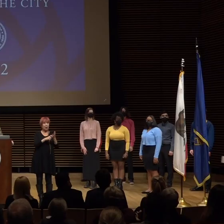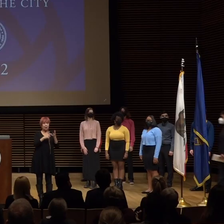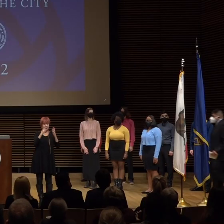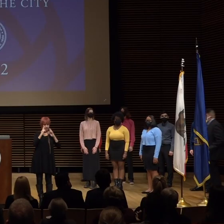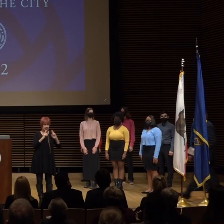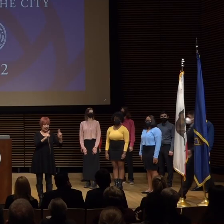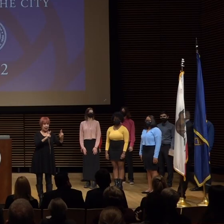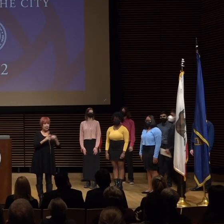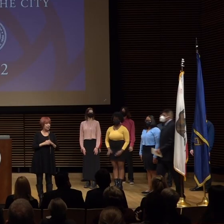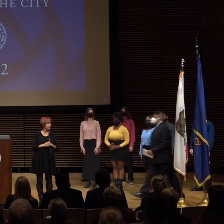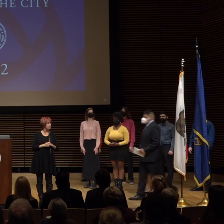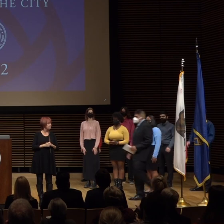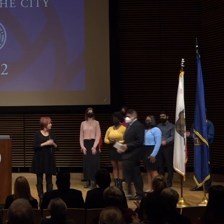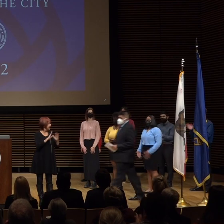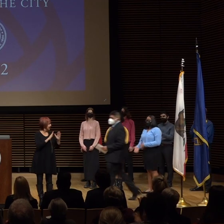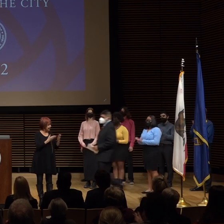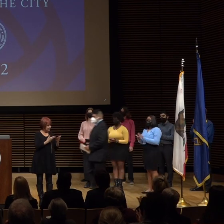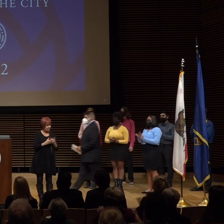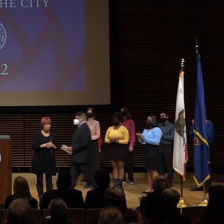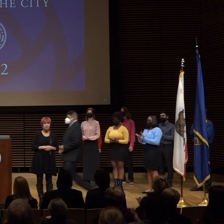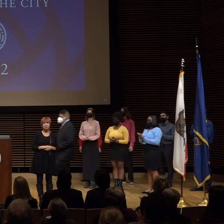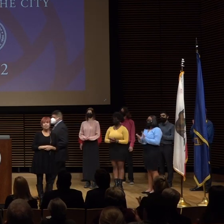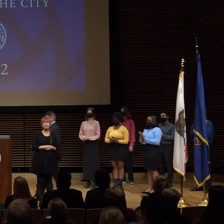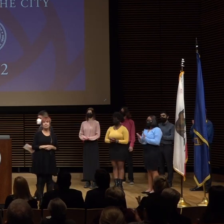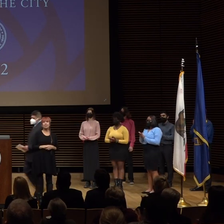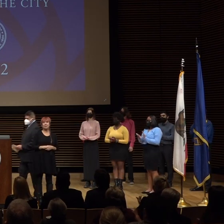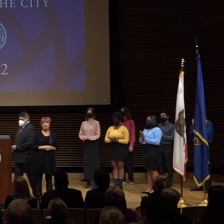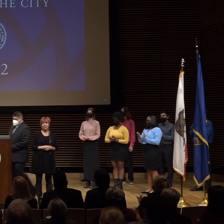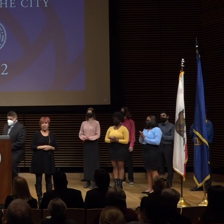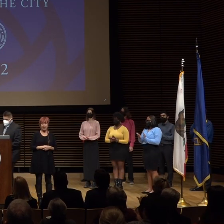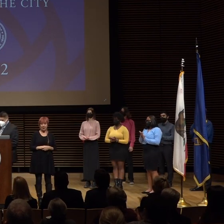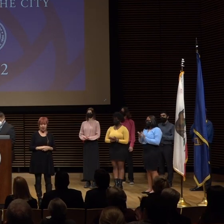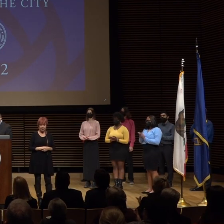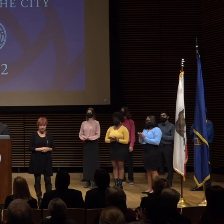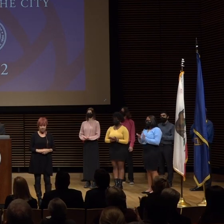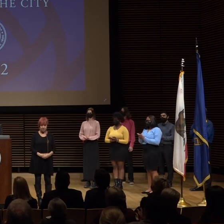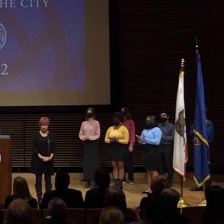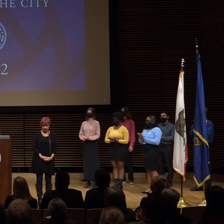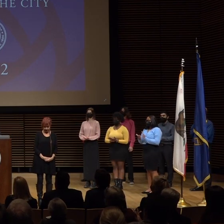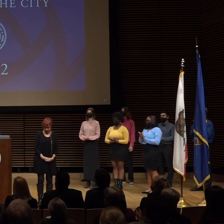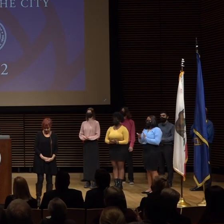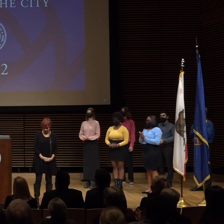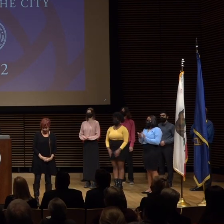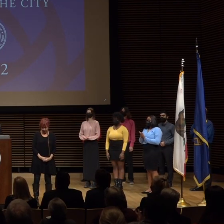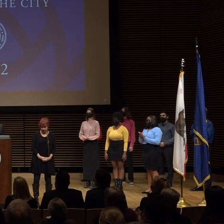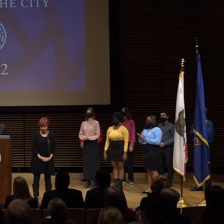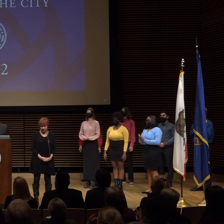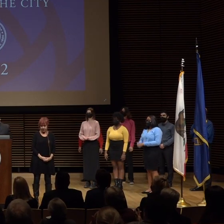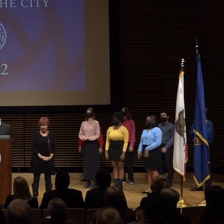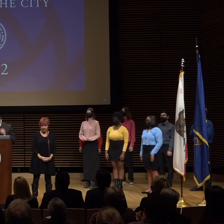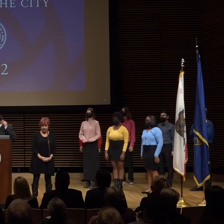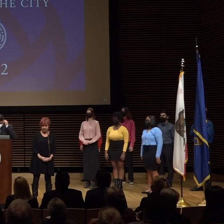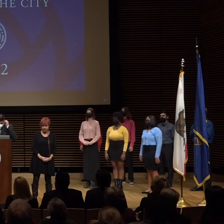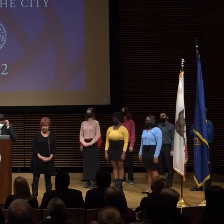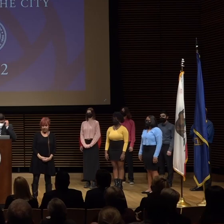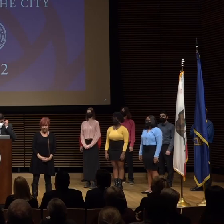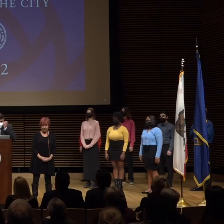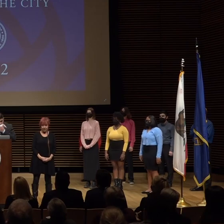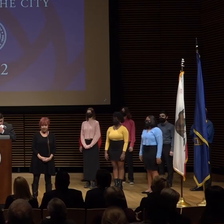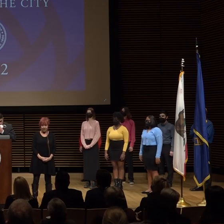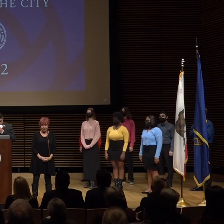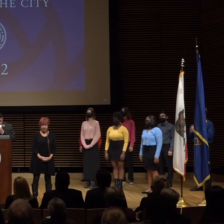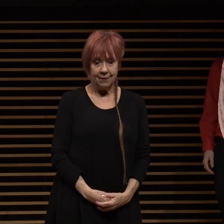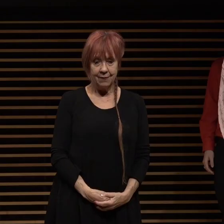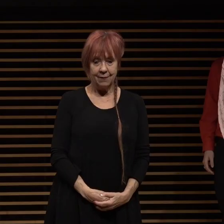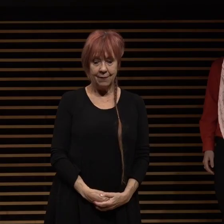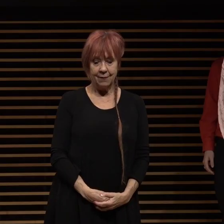excellent come on